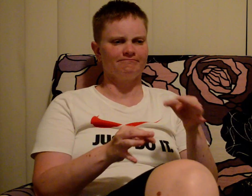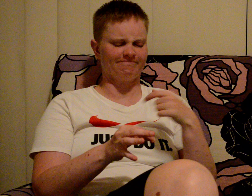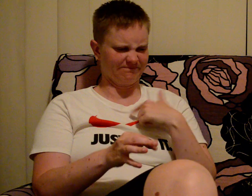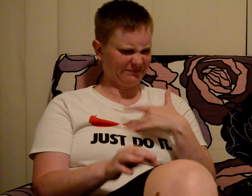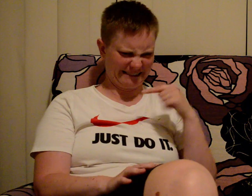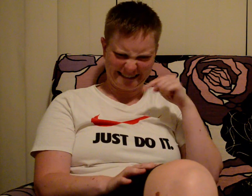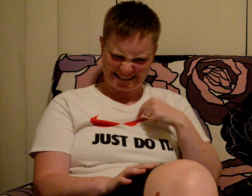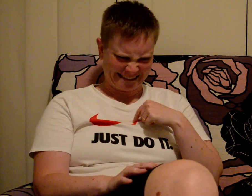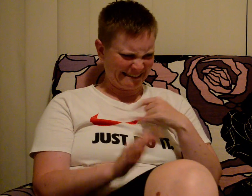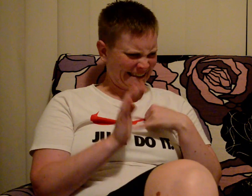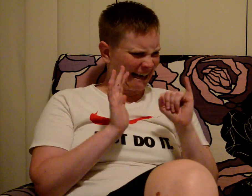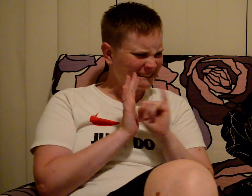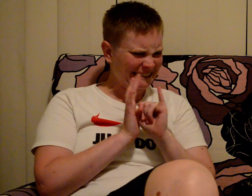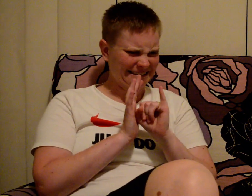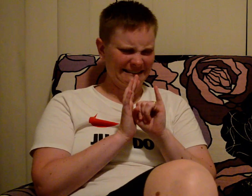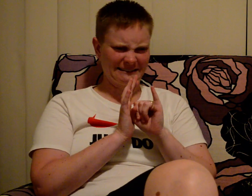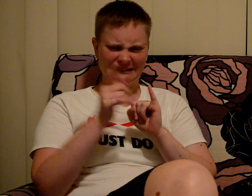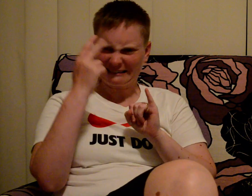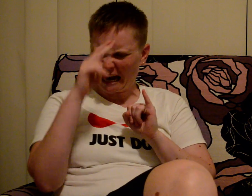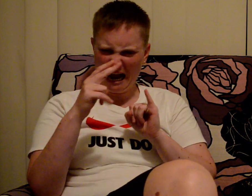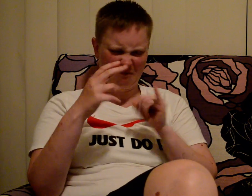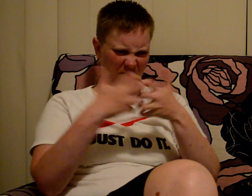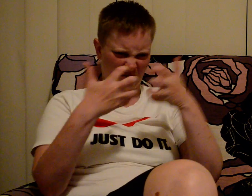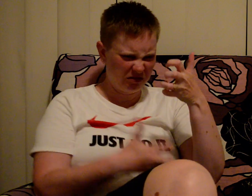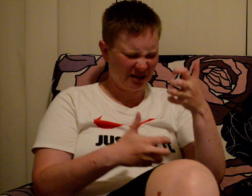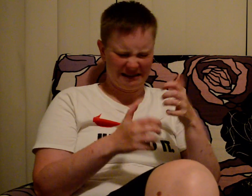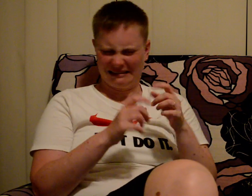to feel that their name and identity do not match for who they are,